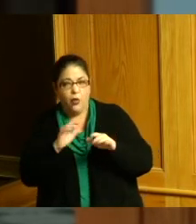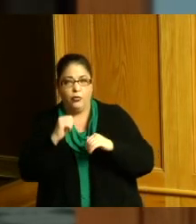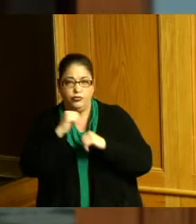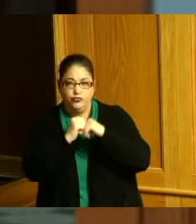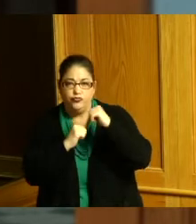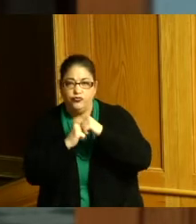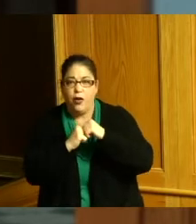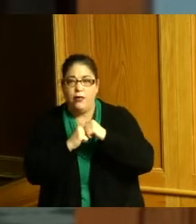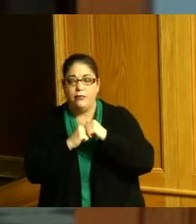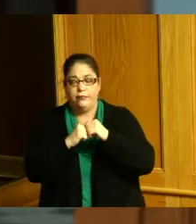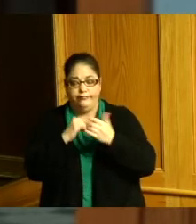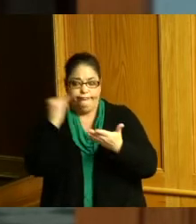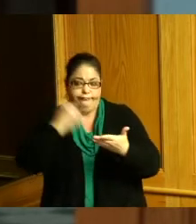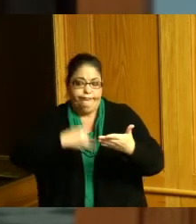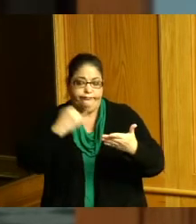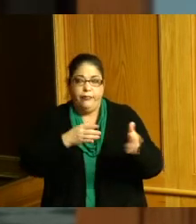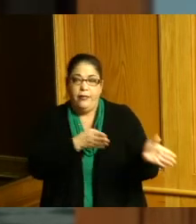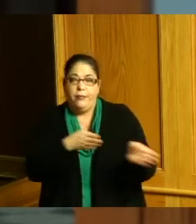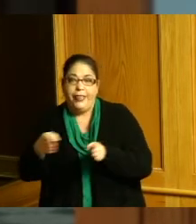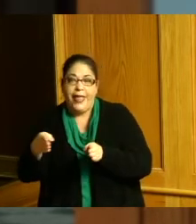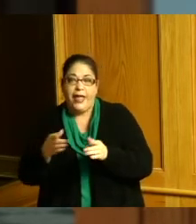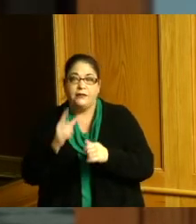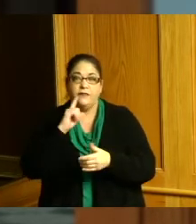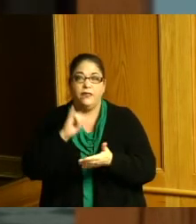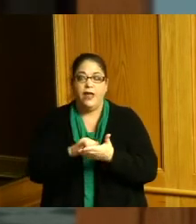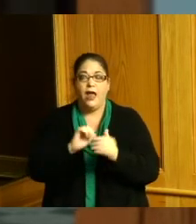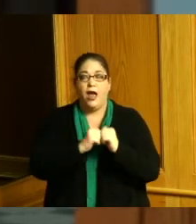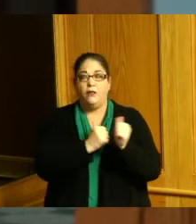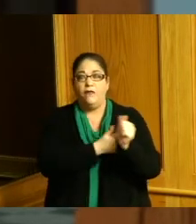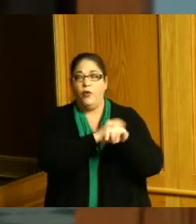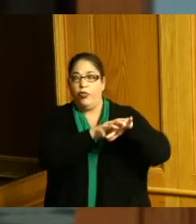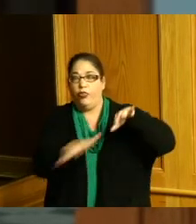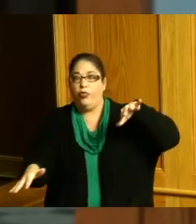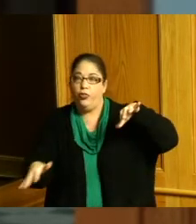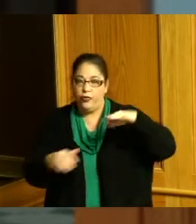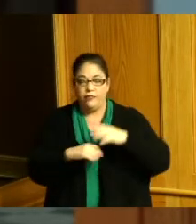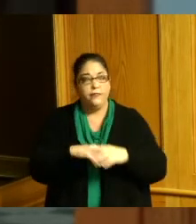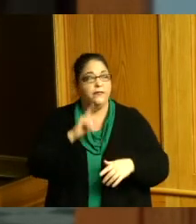plans it's seventy four thousand one hundred eighty eight dollars out of permits of auto